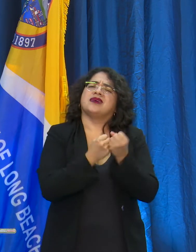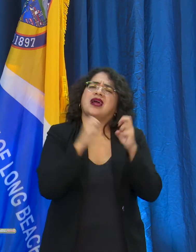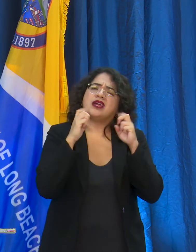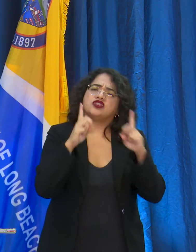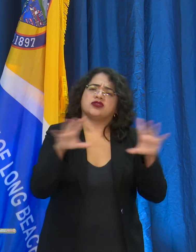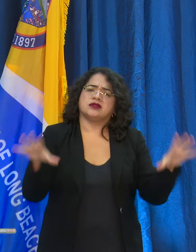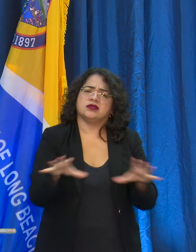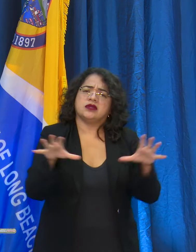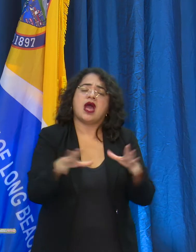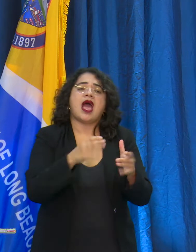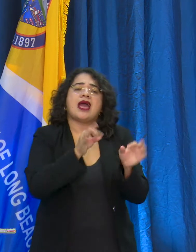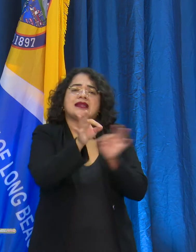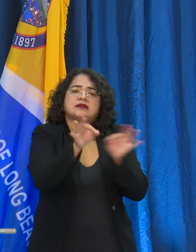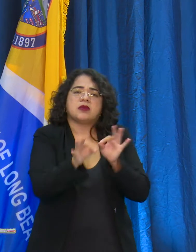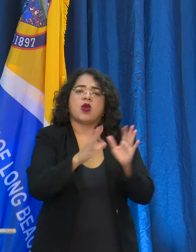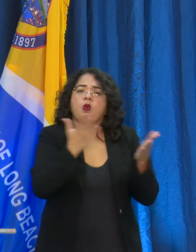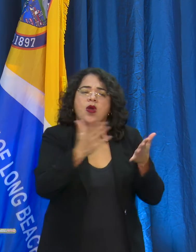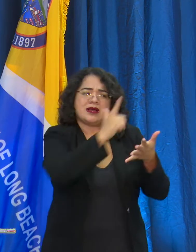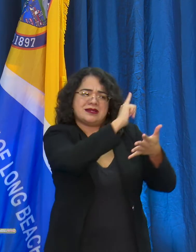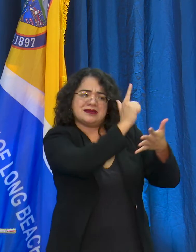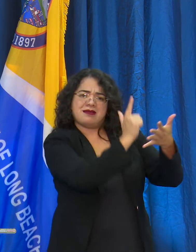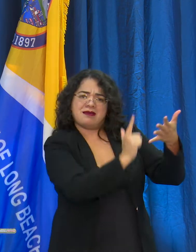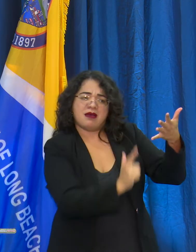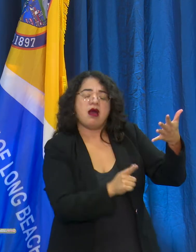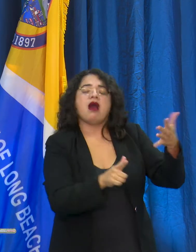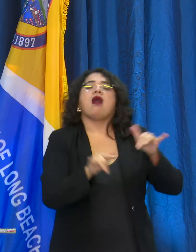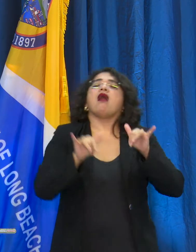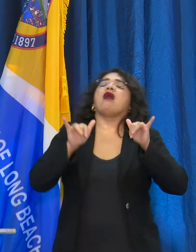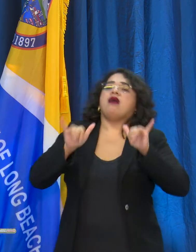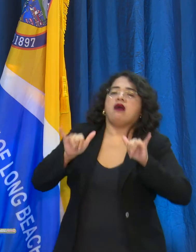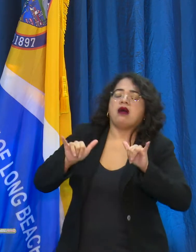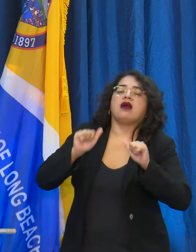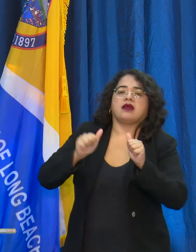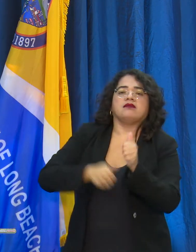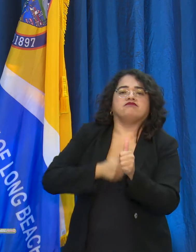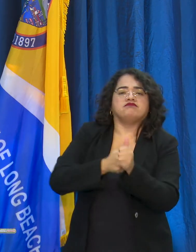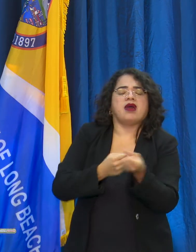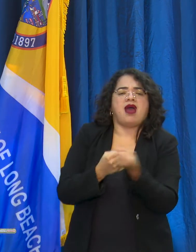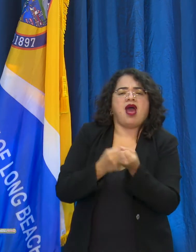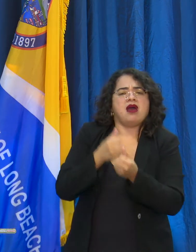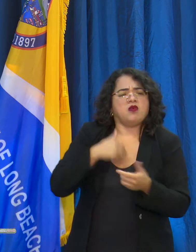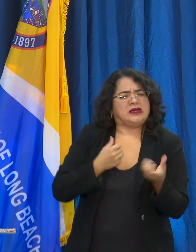affecting their operation. The task force also offers information